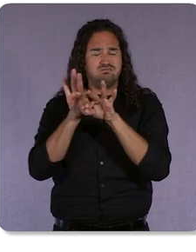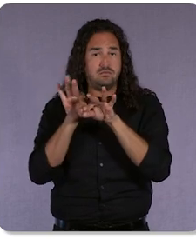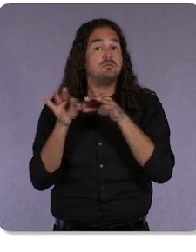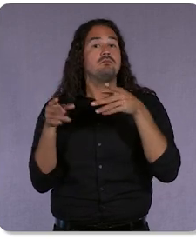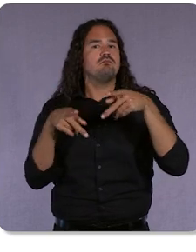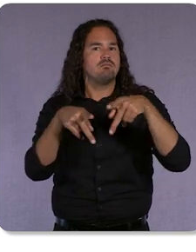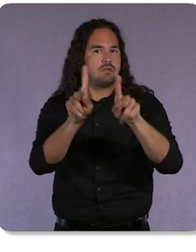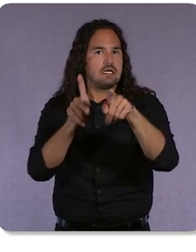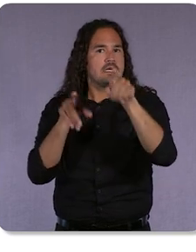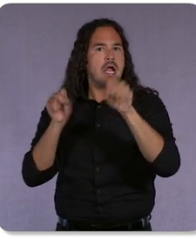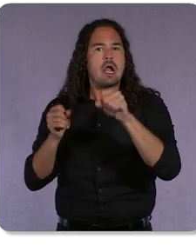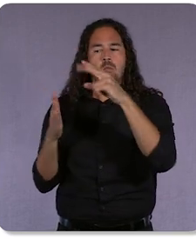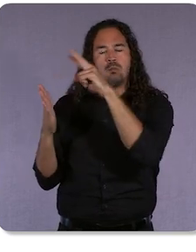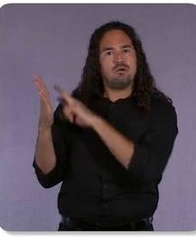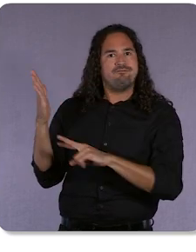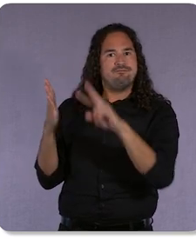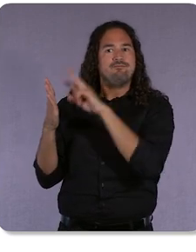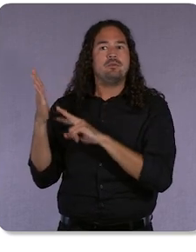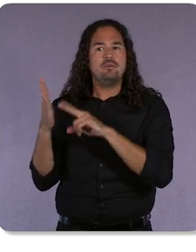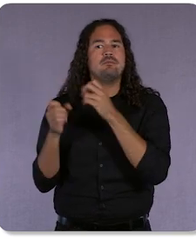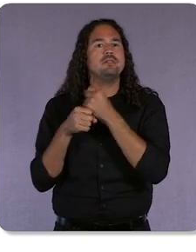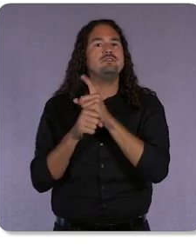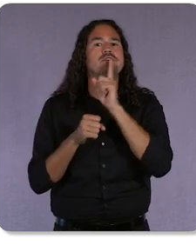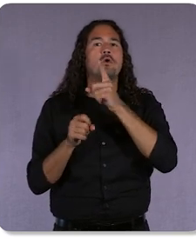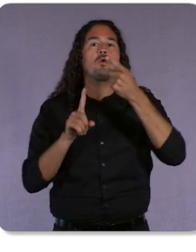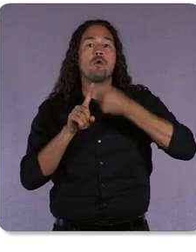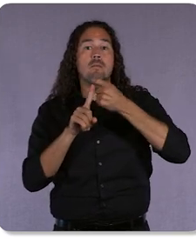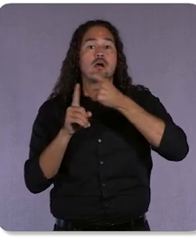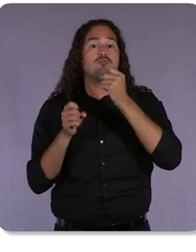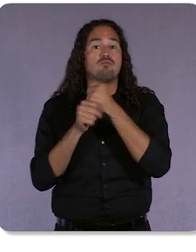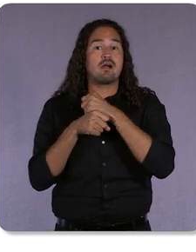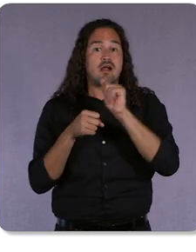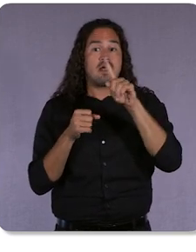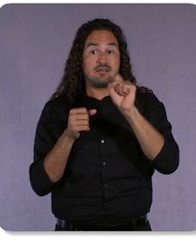assets in the asset and combination reports, and see for yourself how they perform.